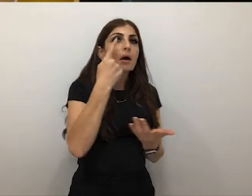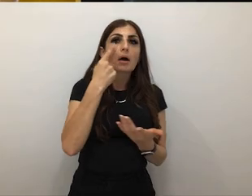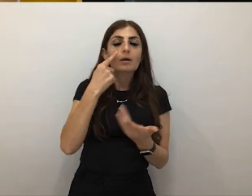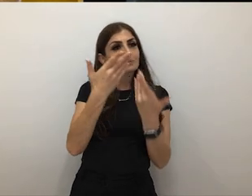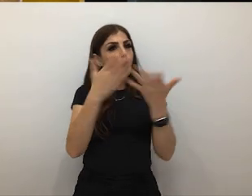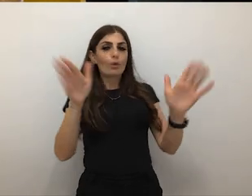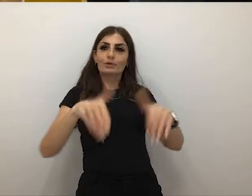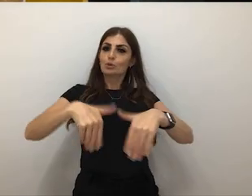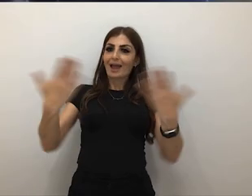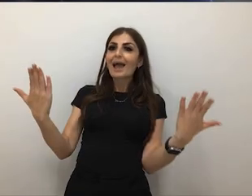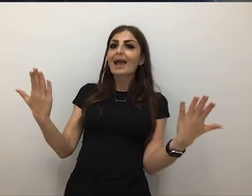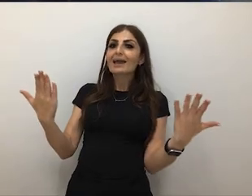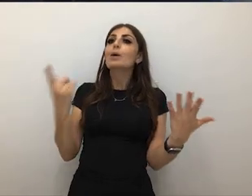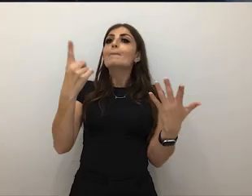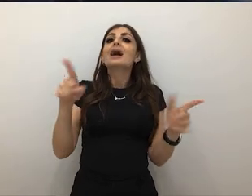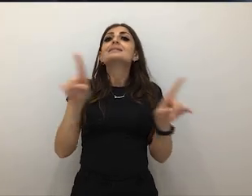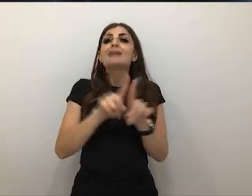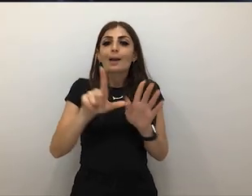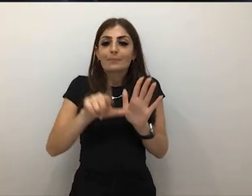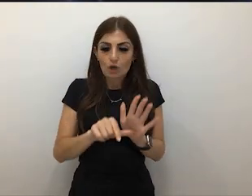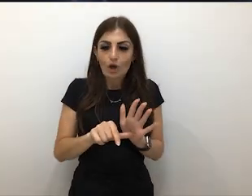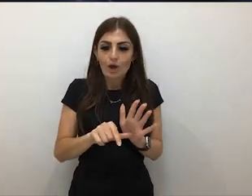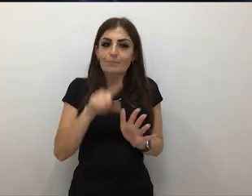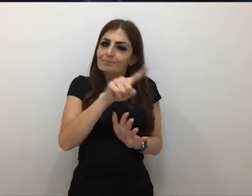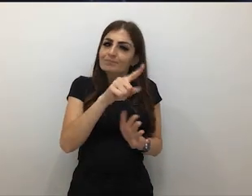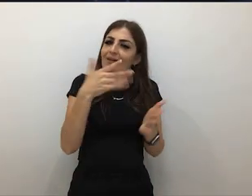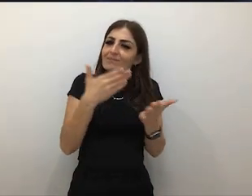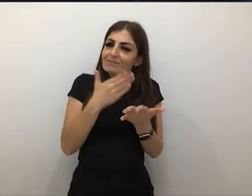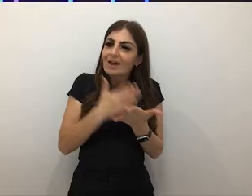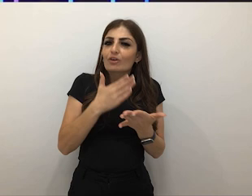but at the same time being very artist focused and a bit experimental.